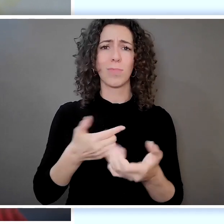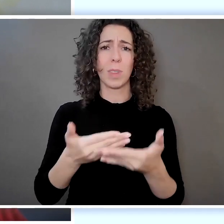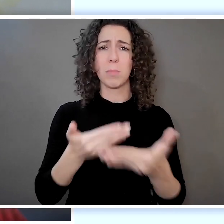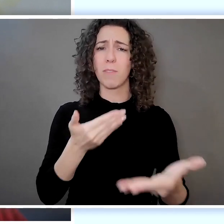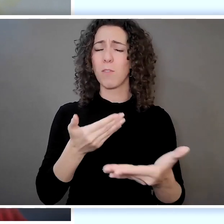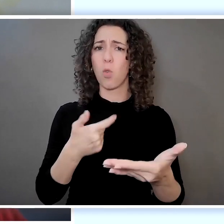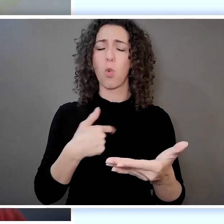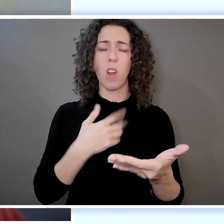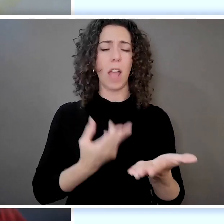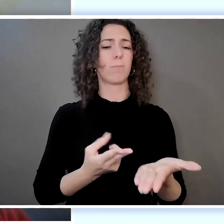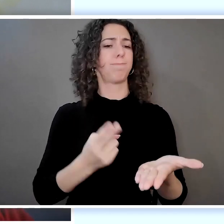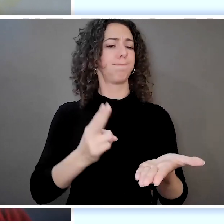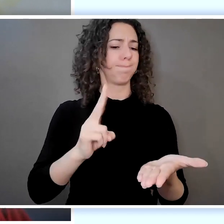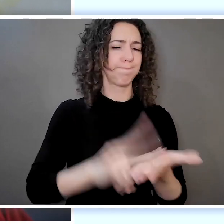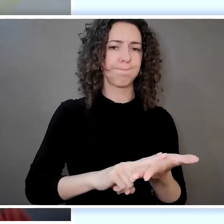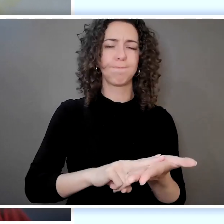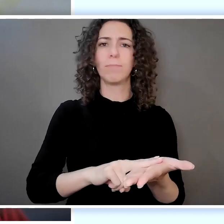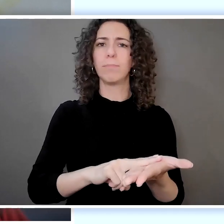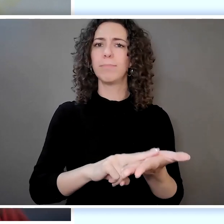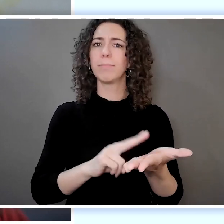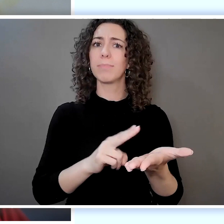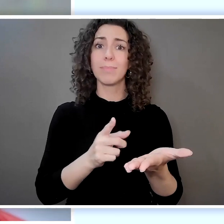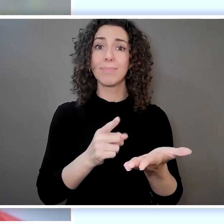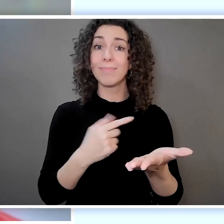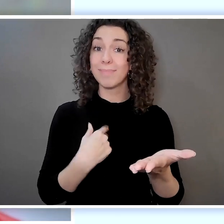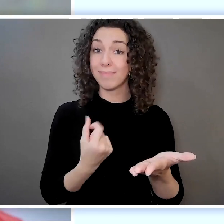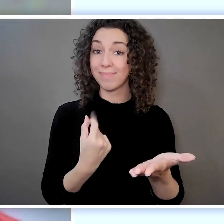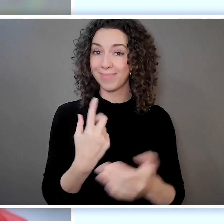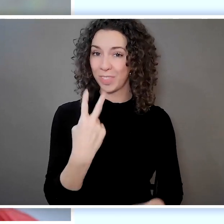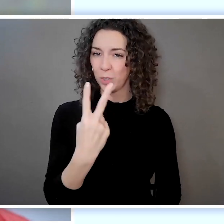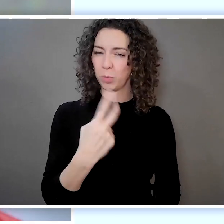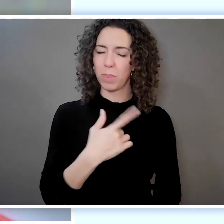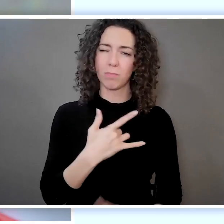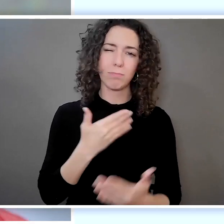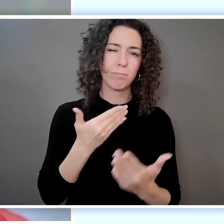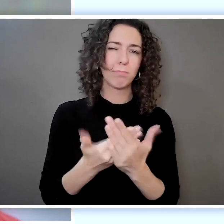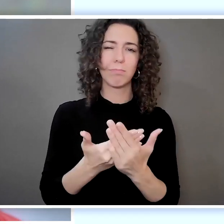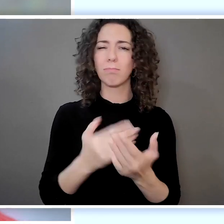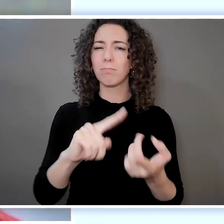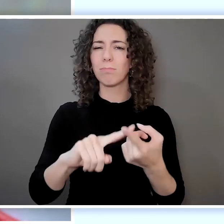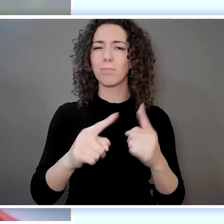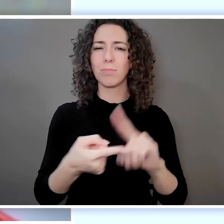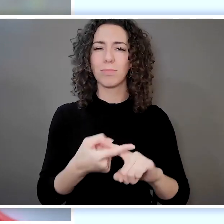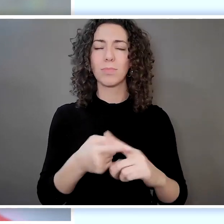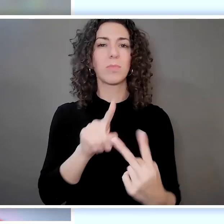decided to get the agreement. I have two of my closest friends.